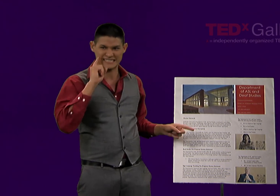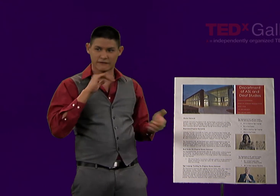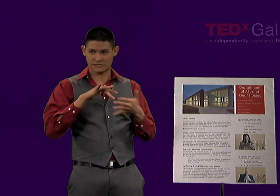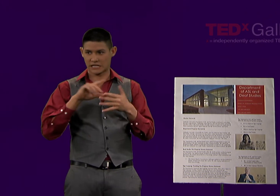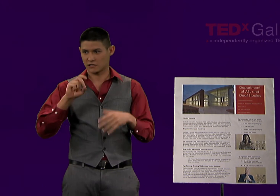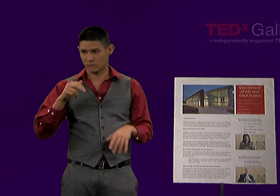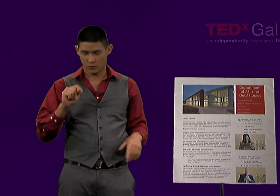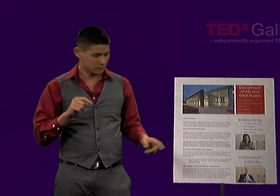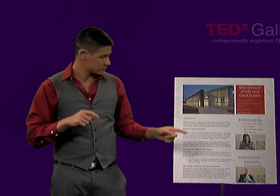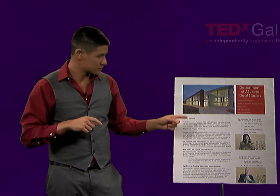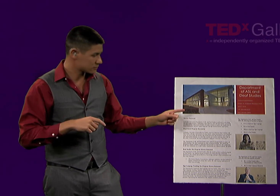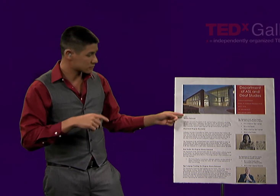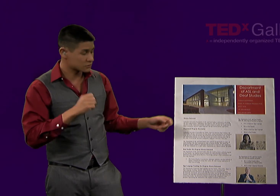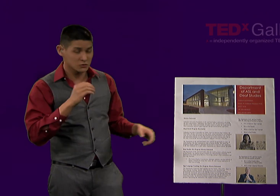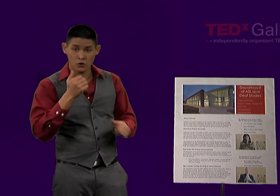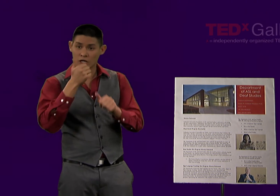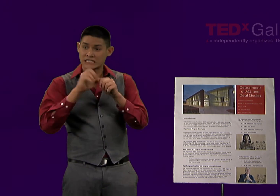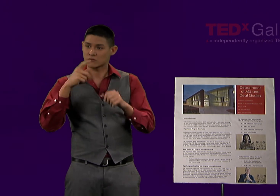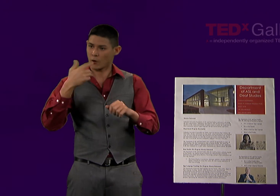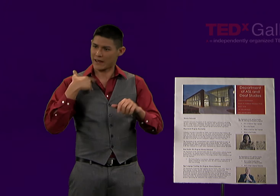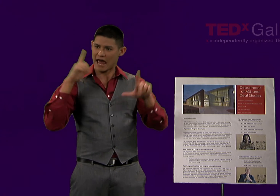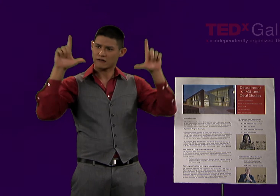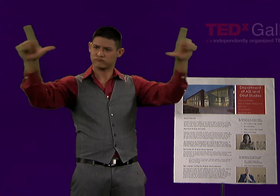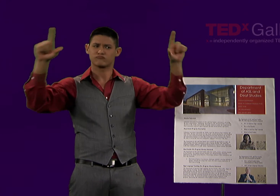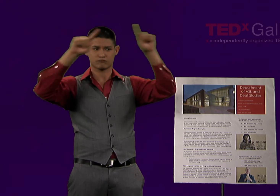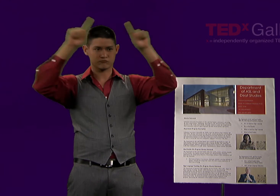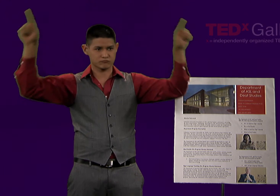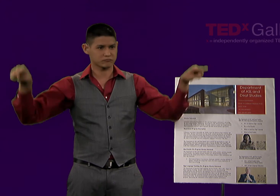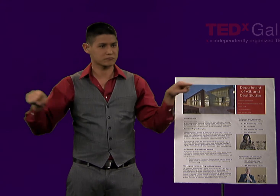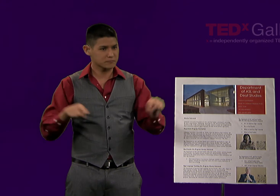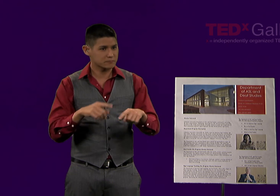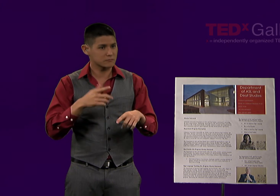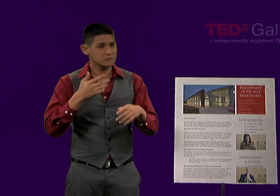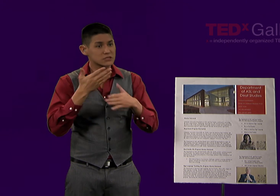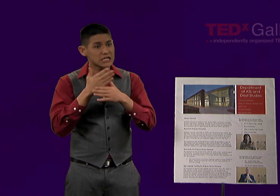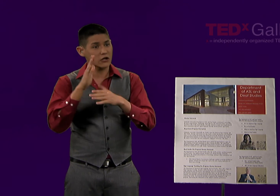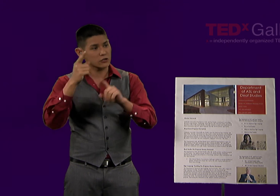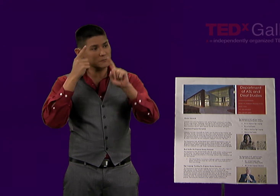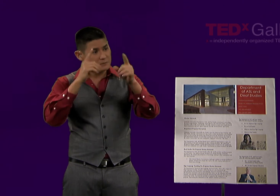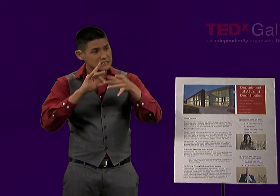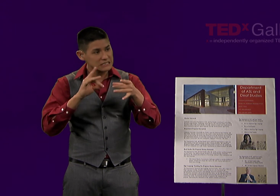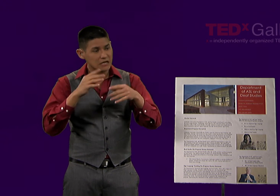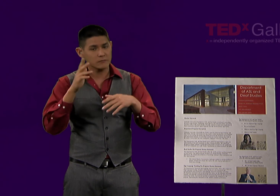This comes from the Deaf Studies Department and each department generally has a bulletin board